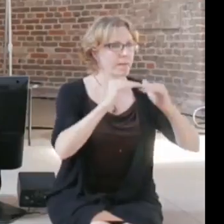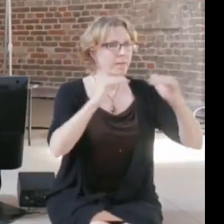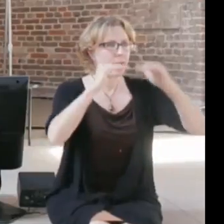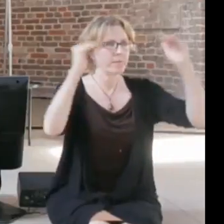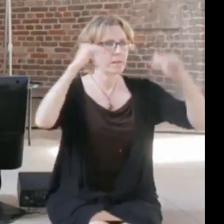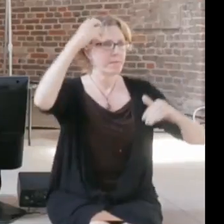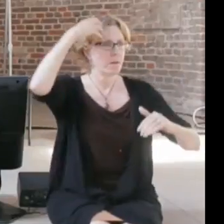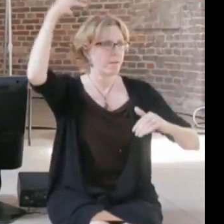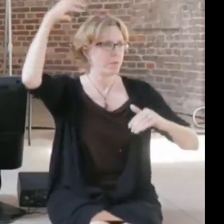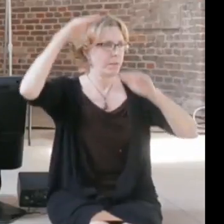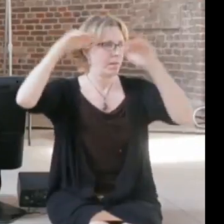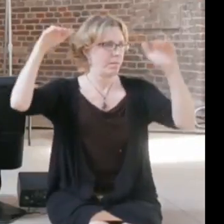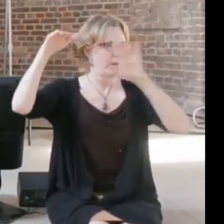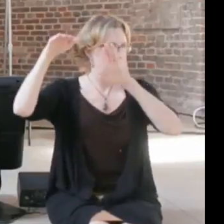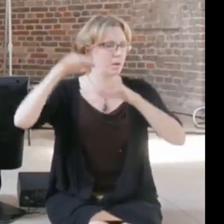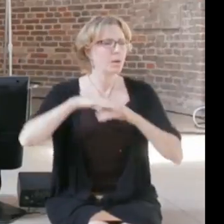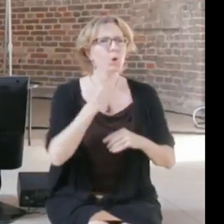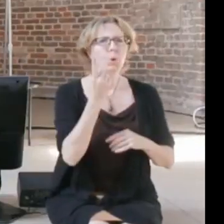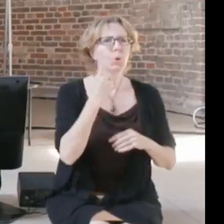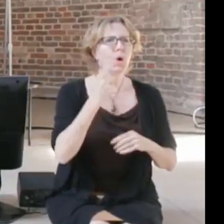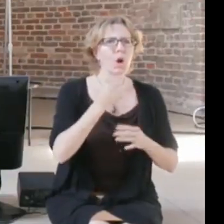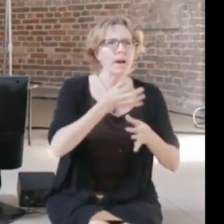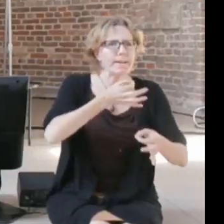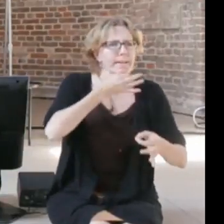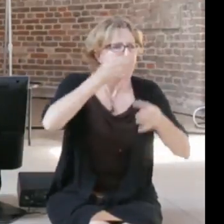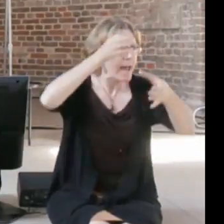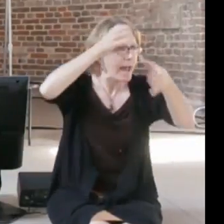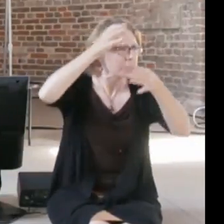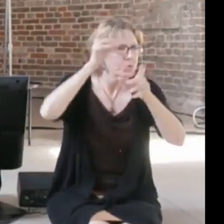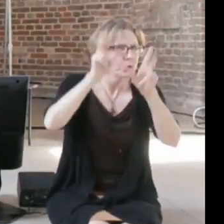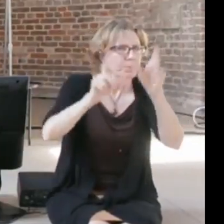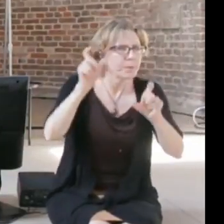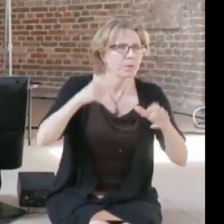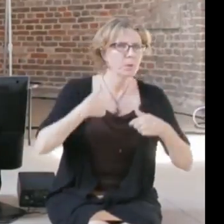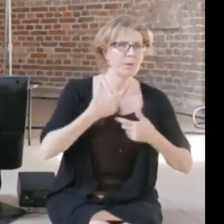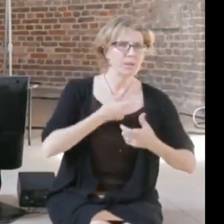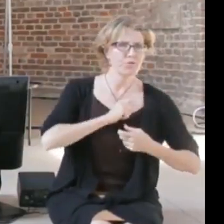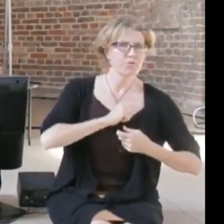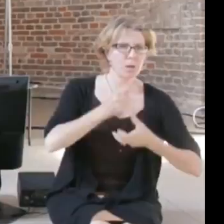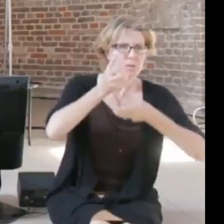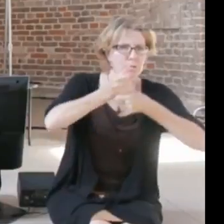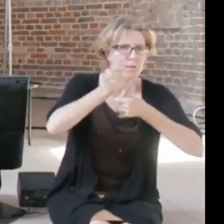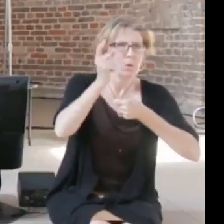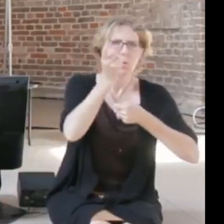govern, who are the experts who do we trust, how do we maybe prepare people to take those